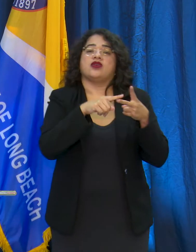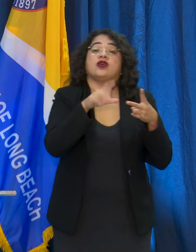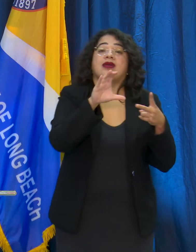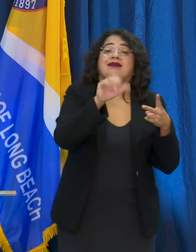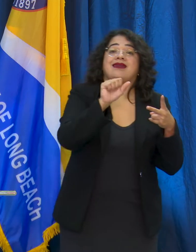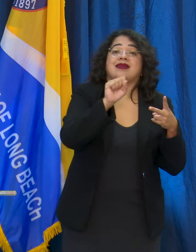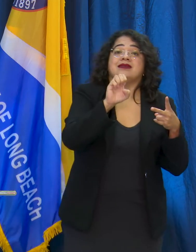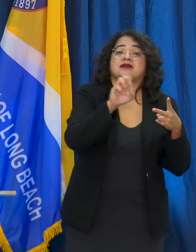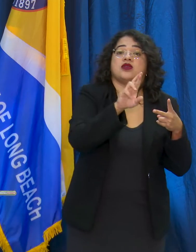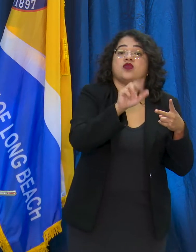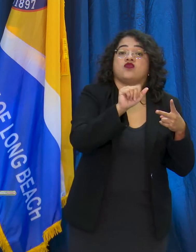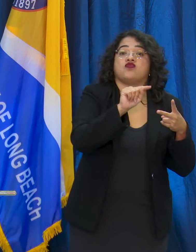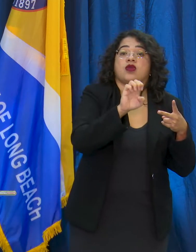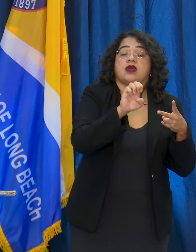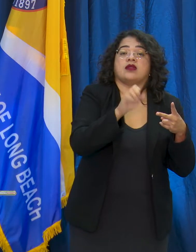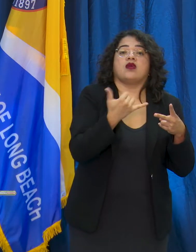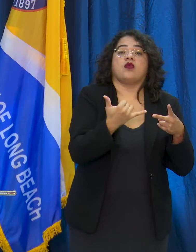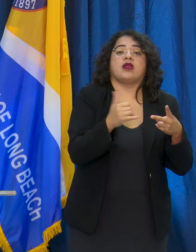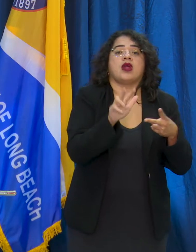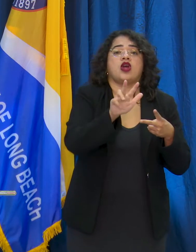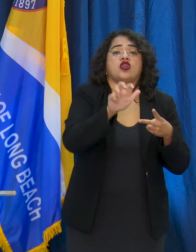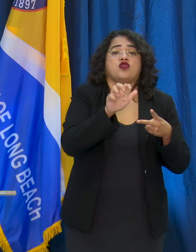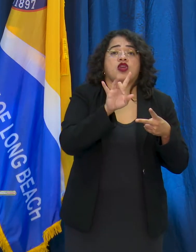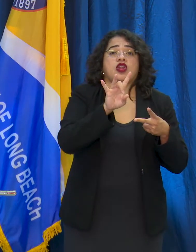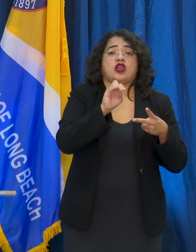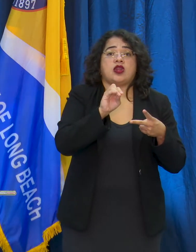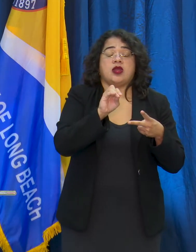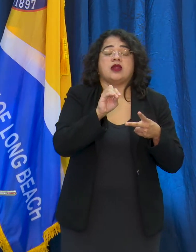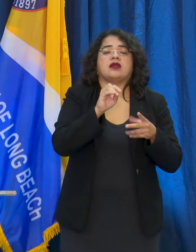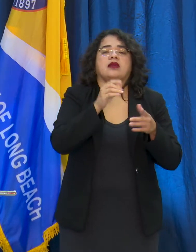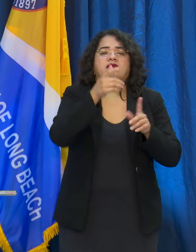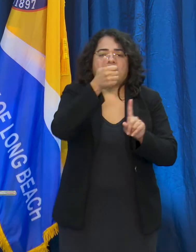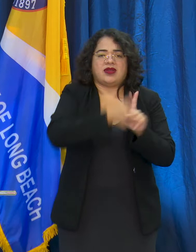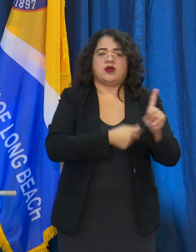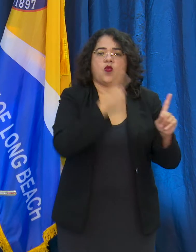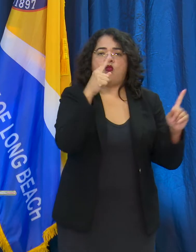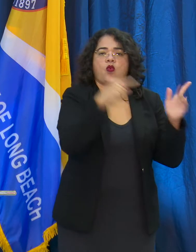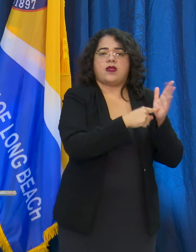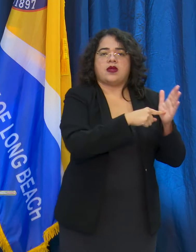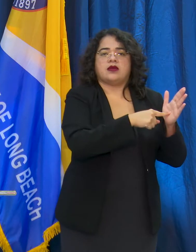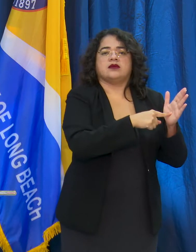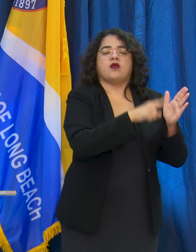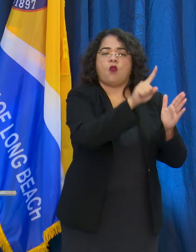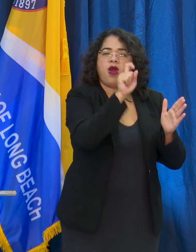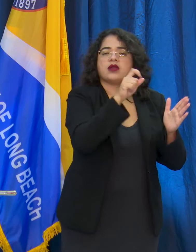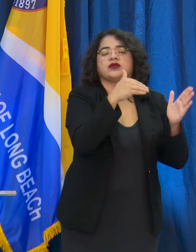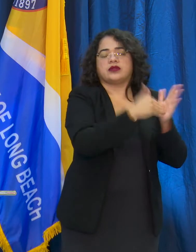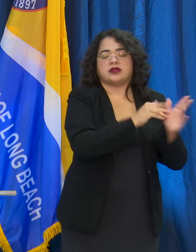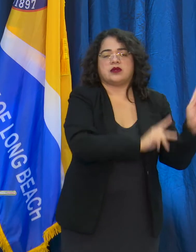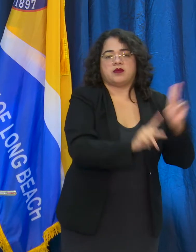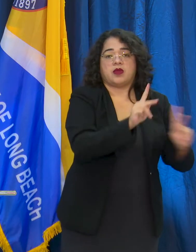is up approximately 380 per 100,000, and the case rate that we focus on for the State is 100 per 100,000.